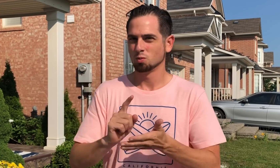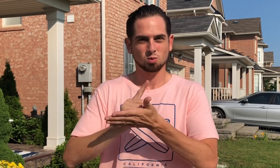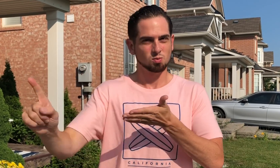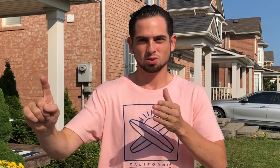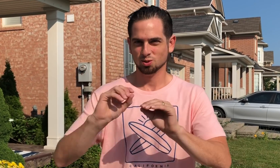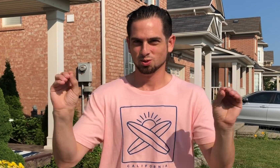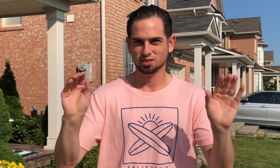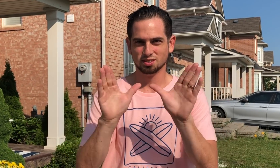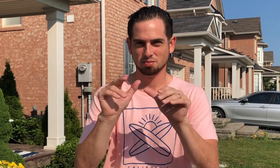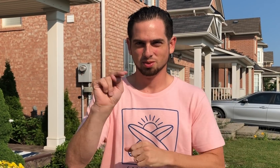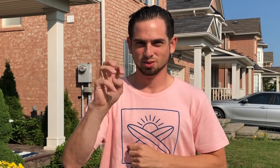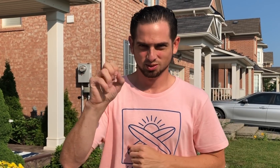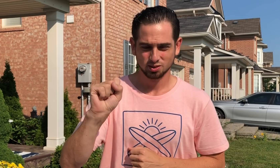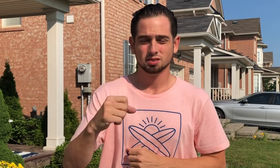So this week, no Daily Moth news.